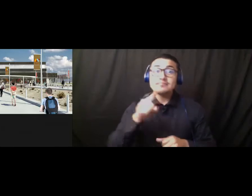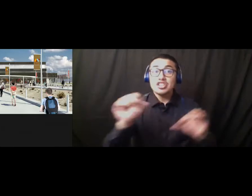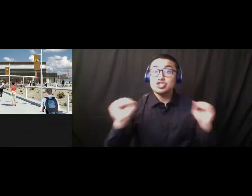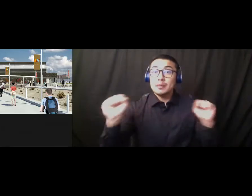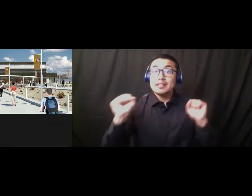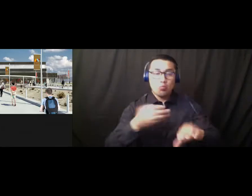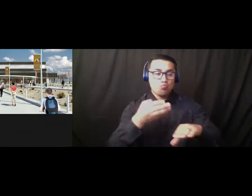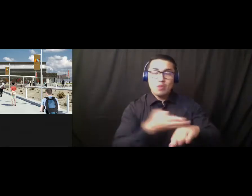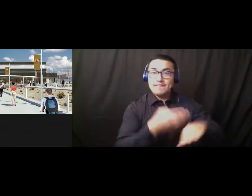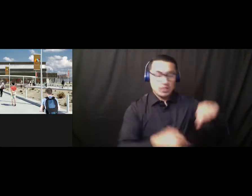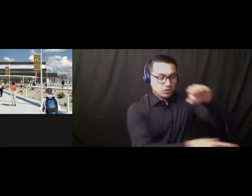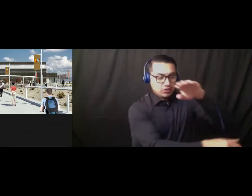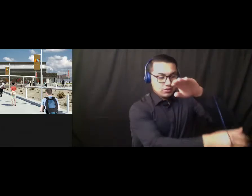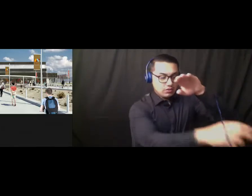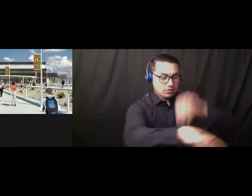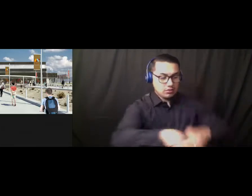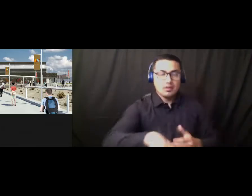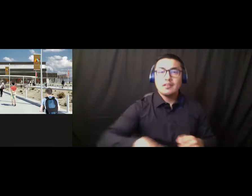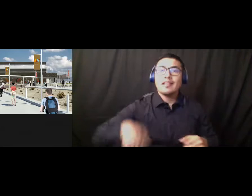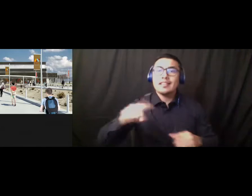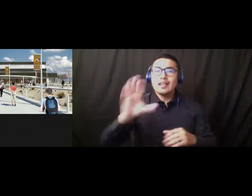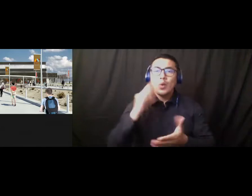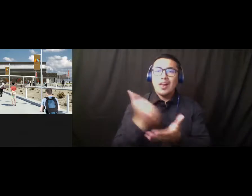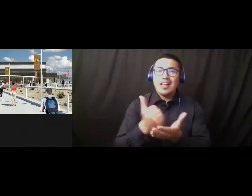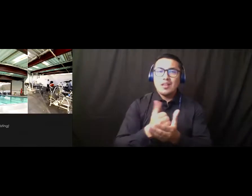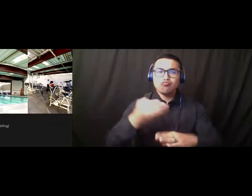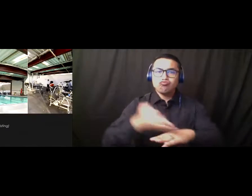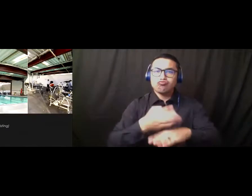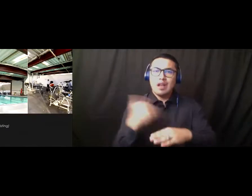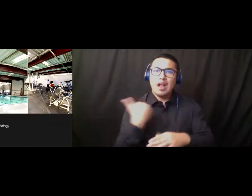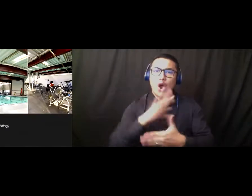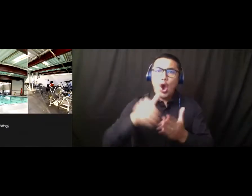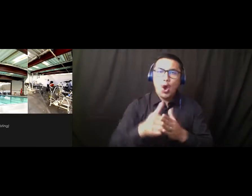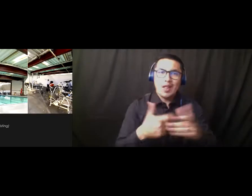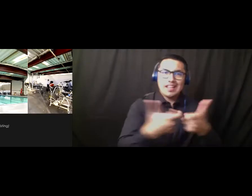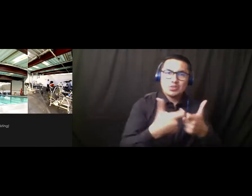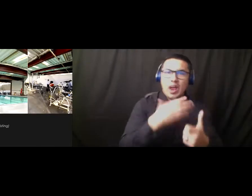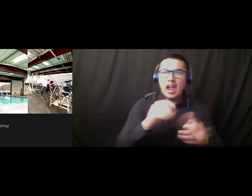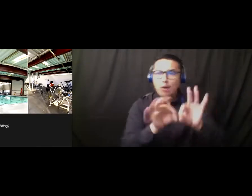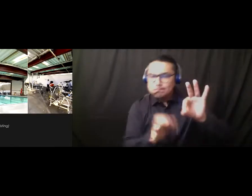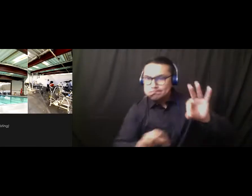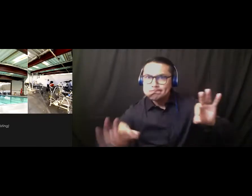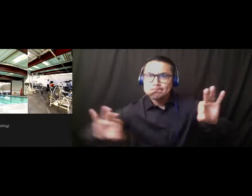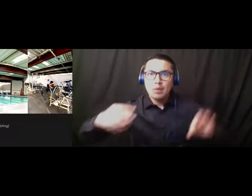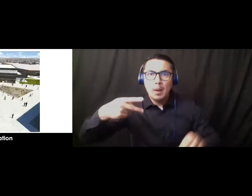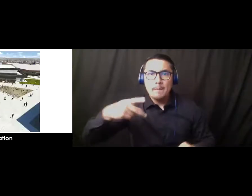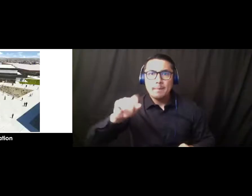including the electrical and all-all mechanical and plumbing. Um, it will remove the pool and put in a